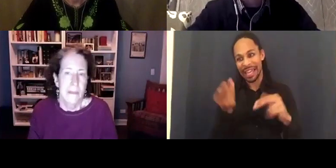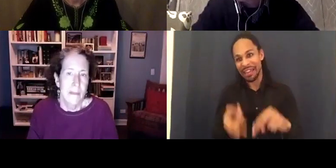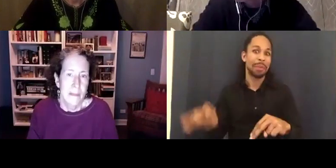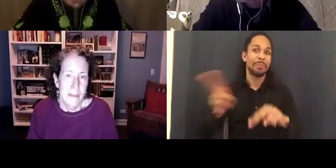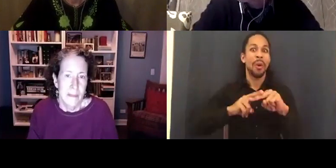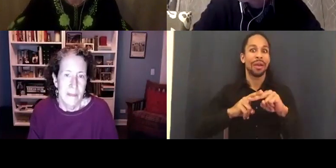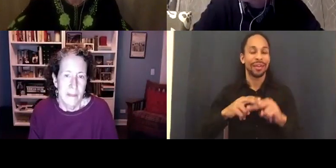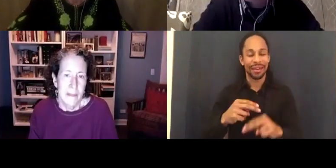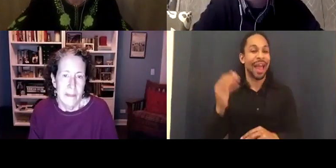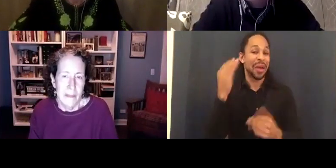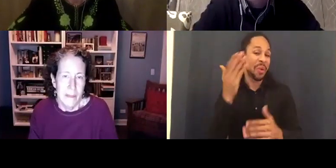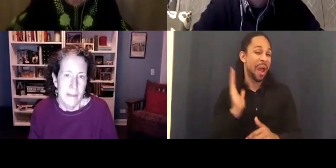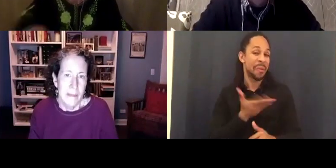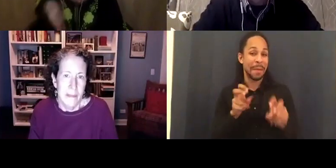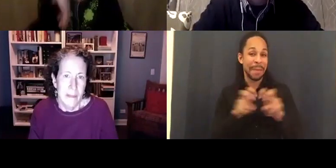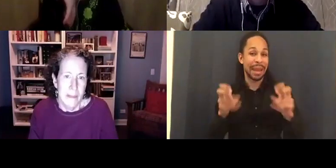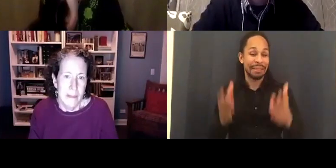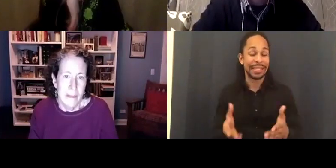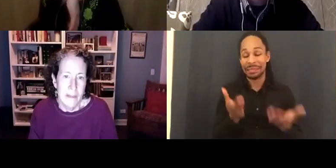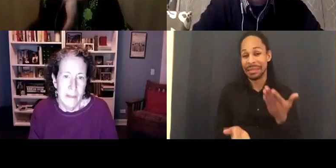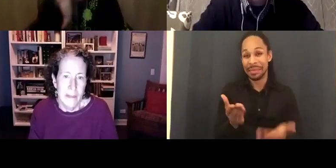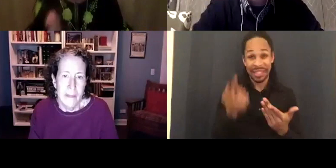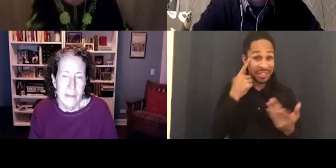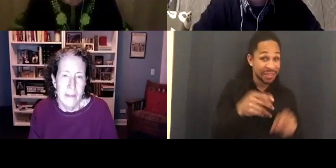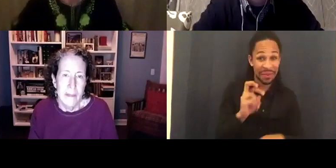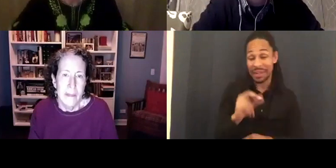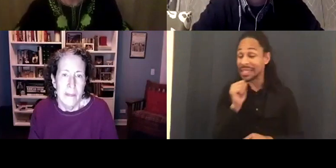Those who are familiar with some RBLTs films, I was watching some phony baloney